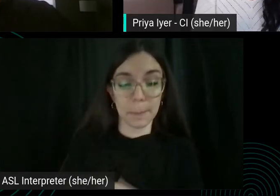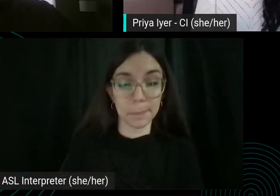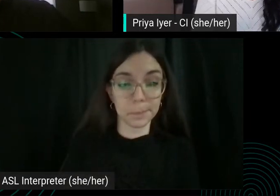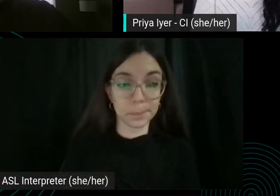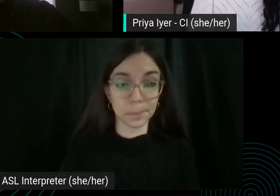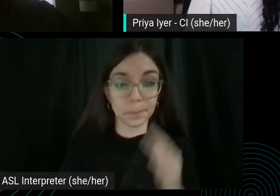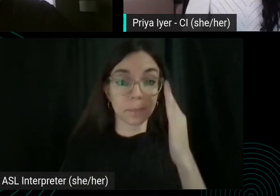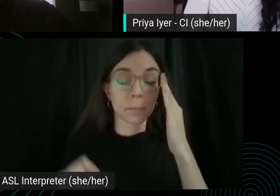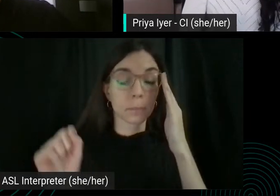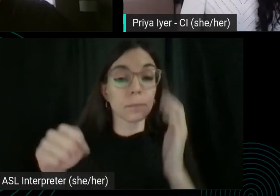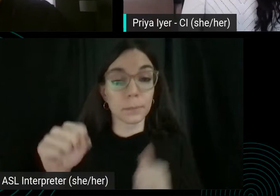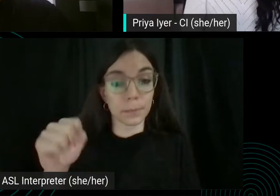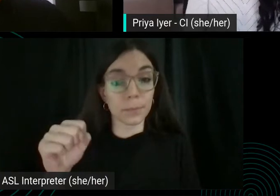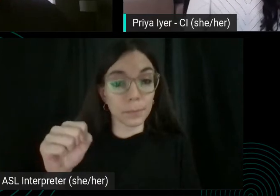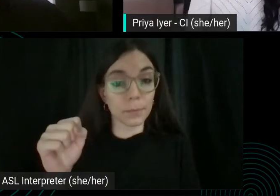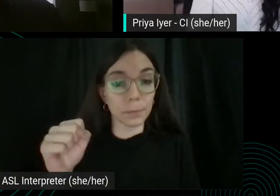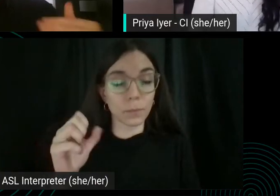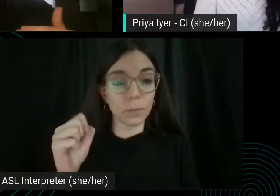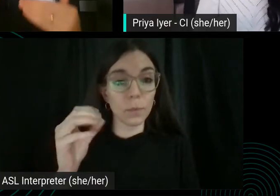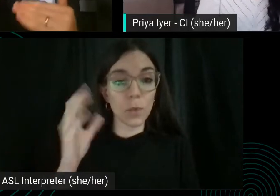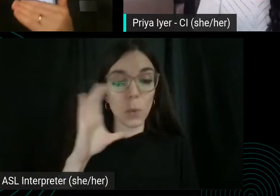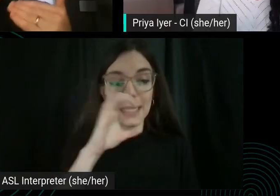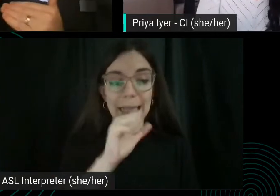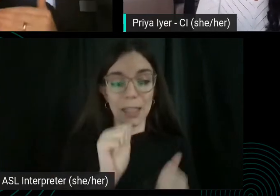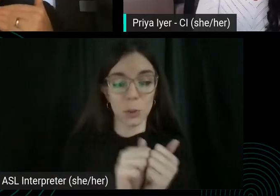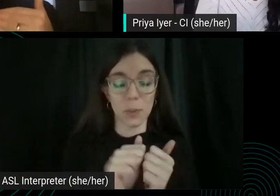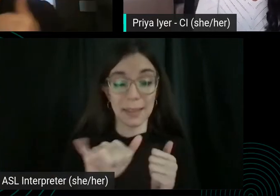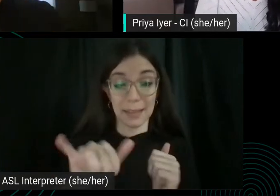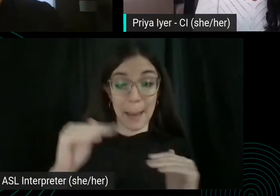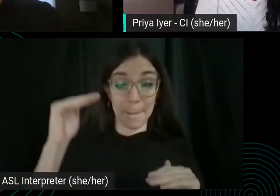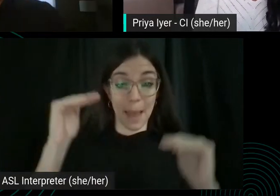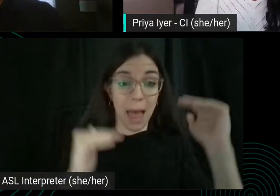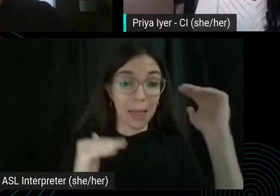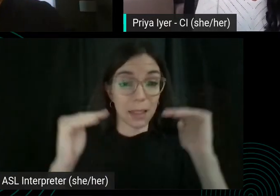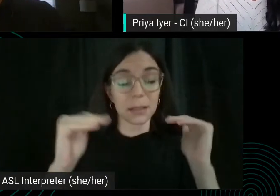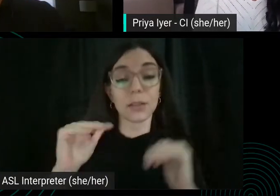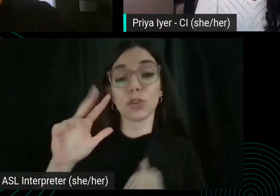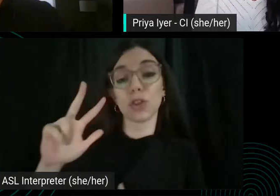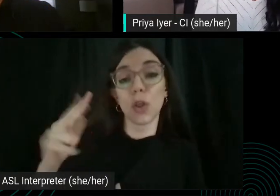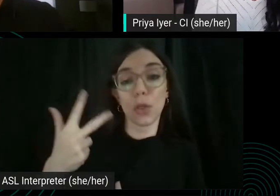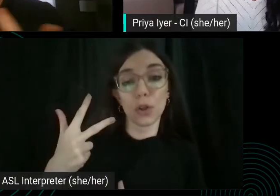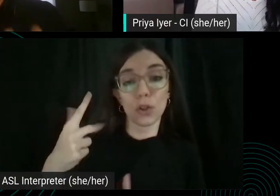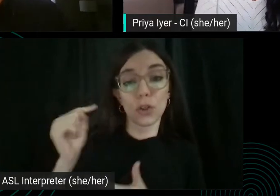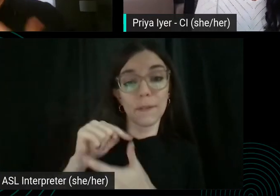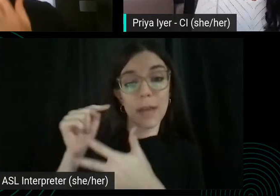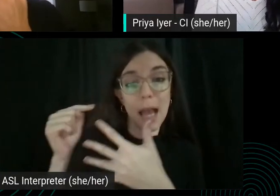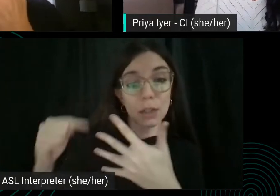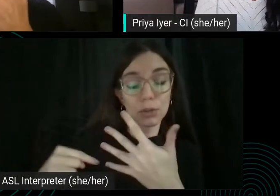Yeah, so I guess with that balance. There's almost like a third factor with like I was like, how much time